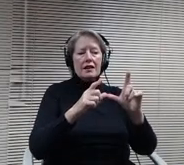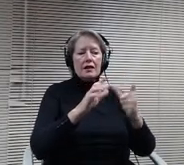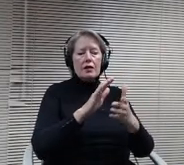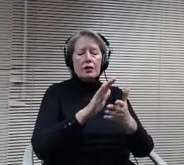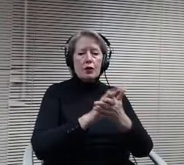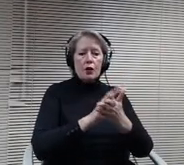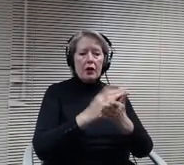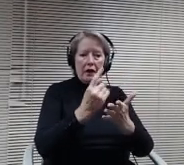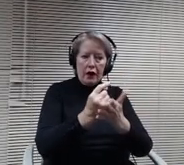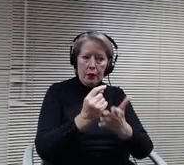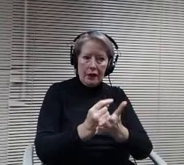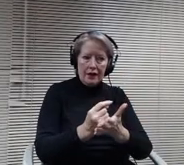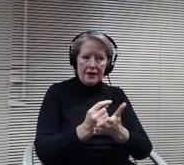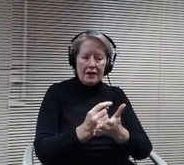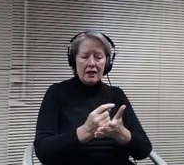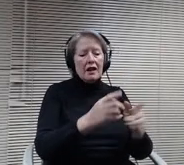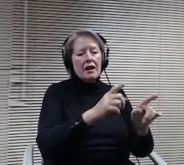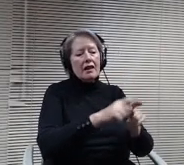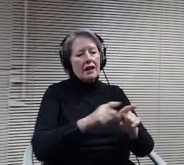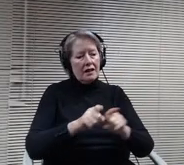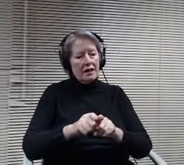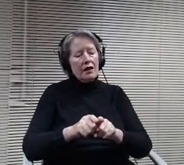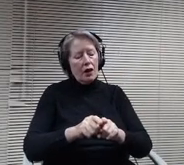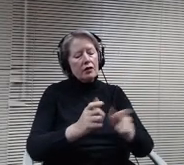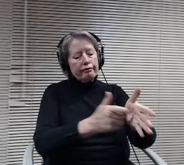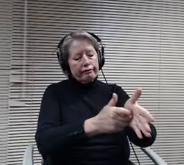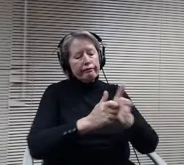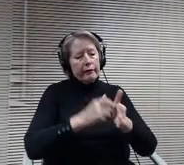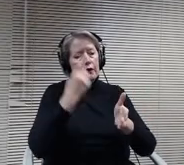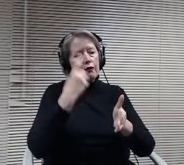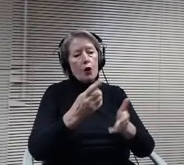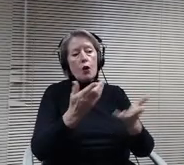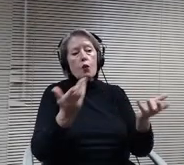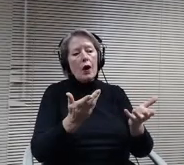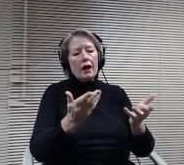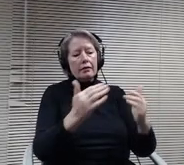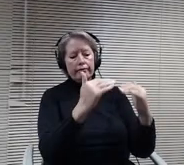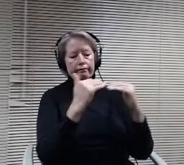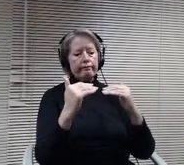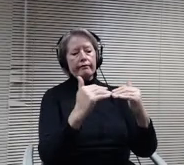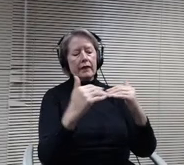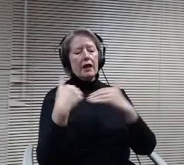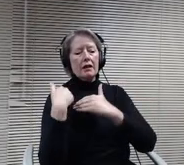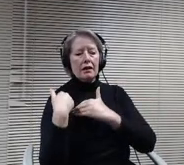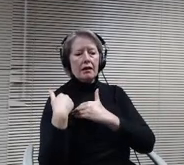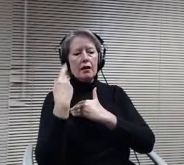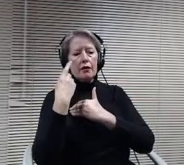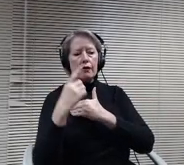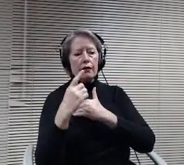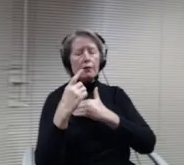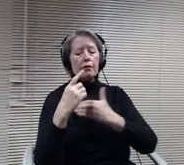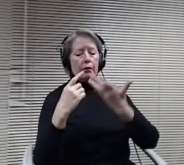accountability. As a peer, an colleague of yours in this field. I have worked on rewriting District Policy's in